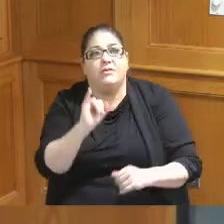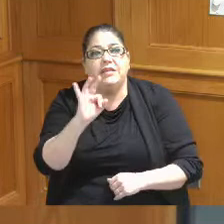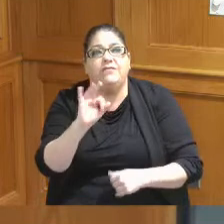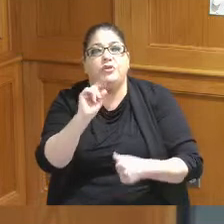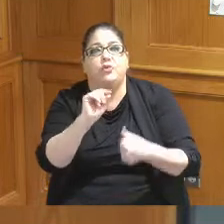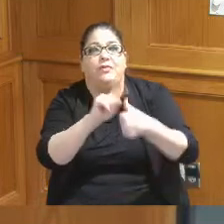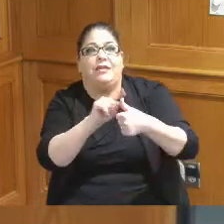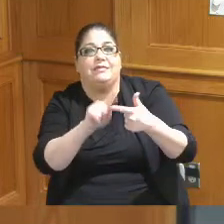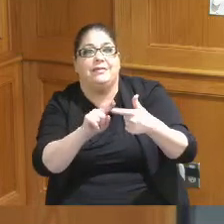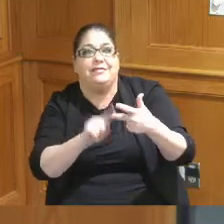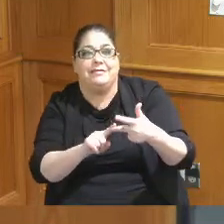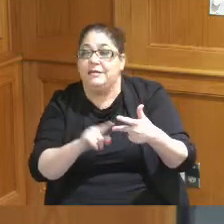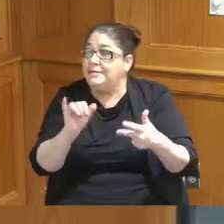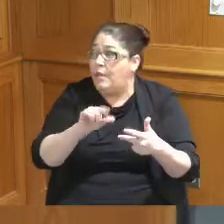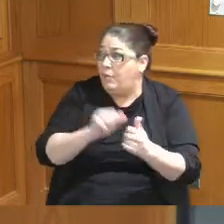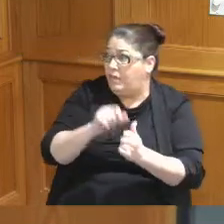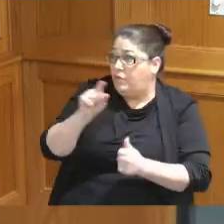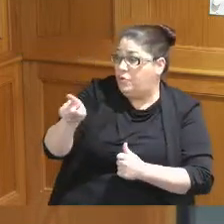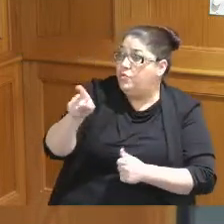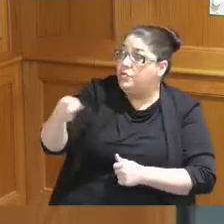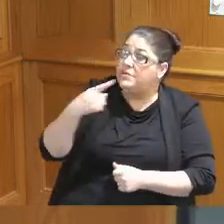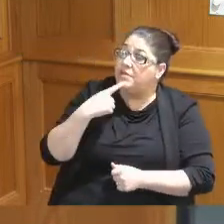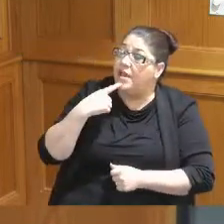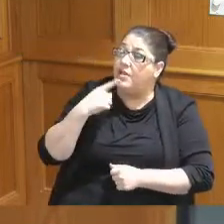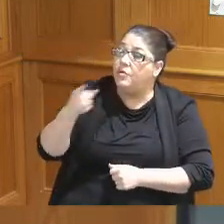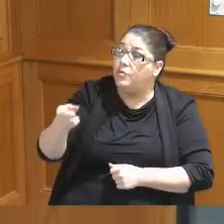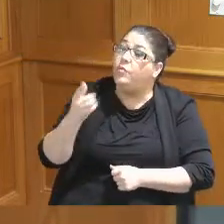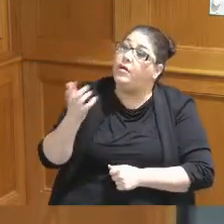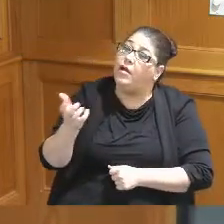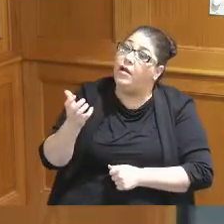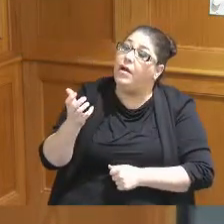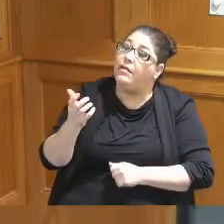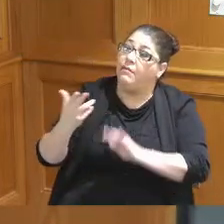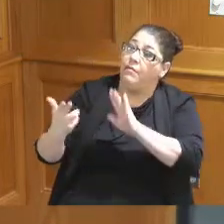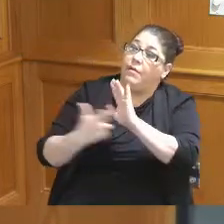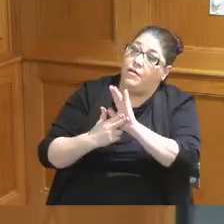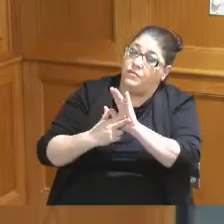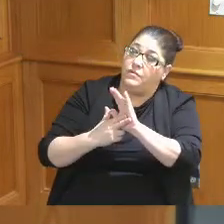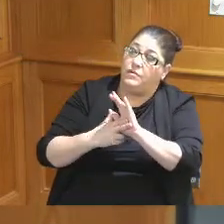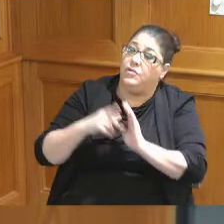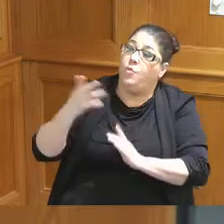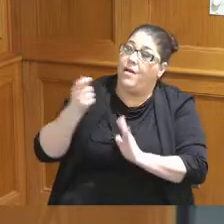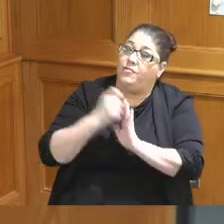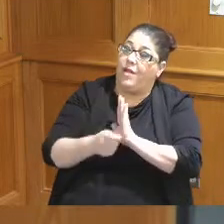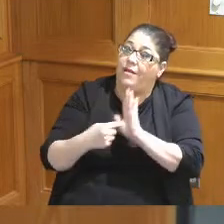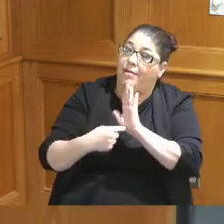Z it's just like with you you're saying you want a contract you want something in writing you're